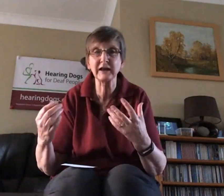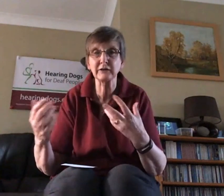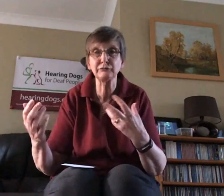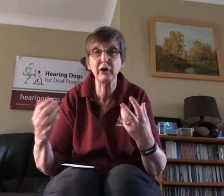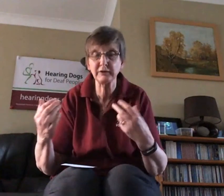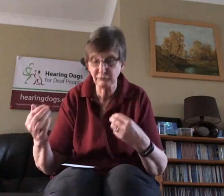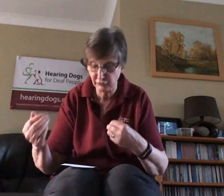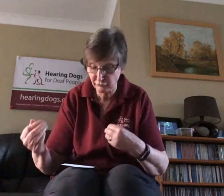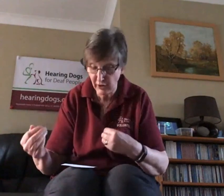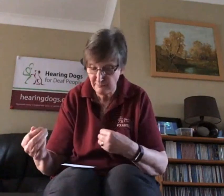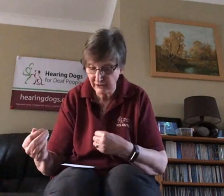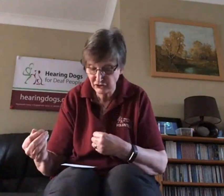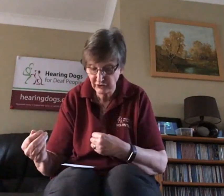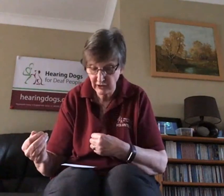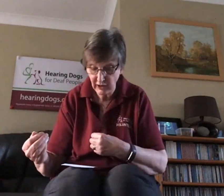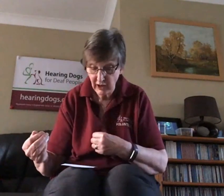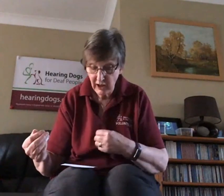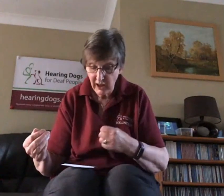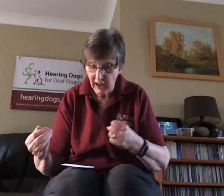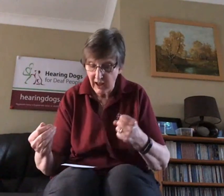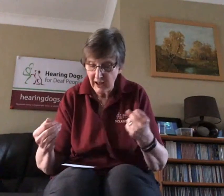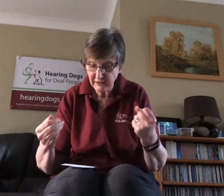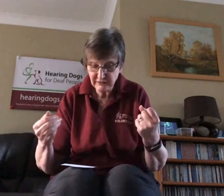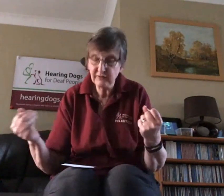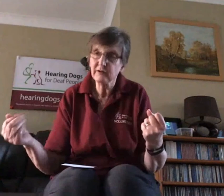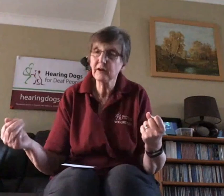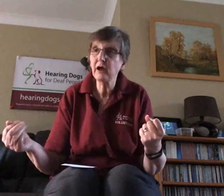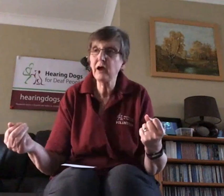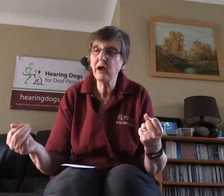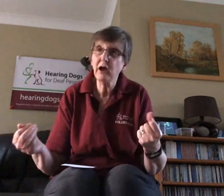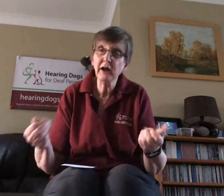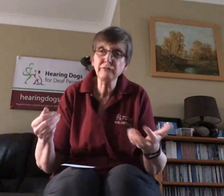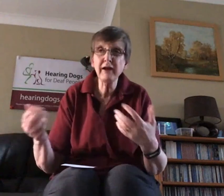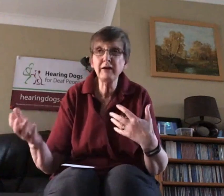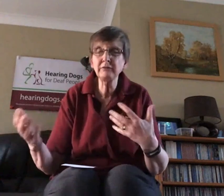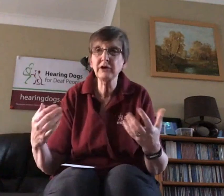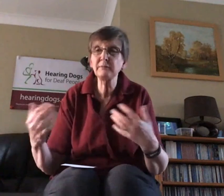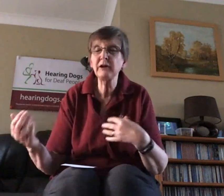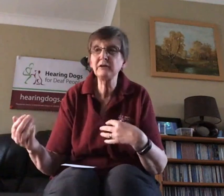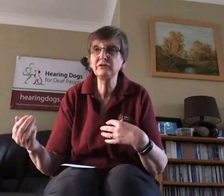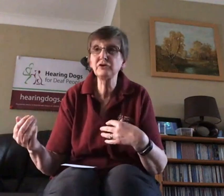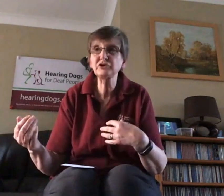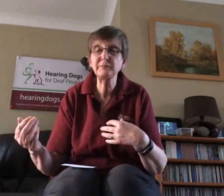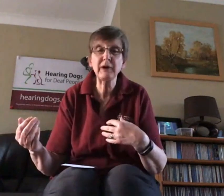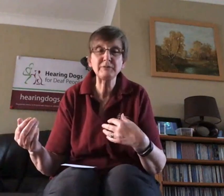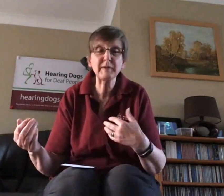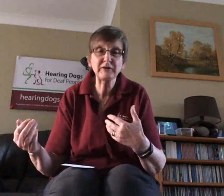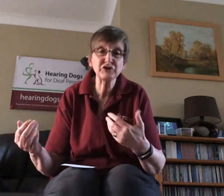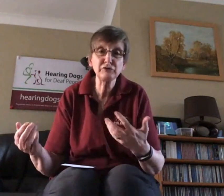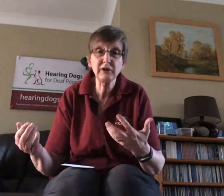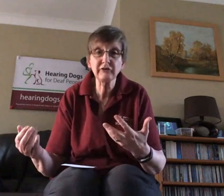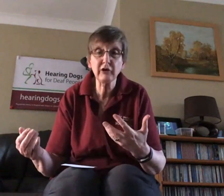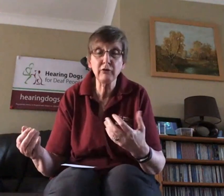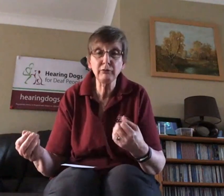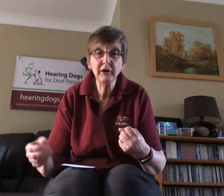the right the right match and at around, I mean, usually perhaps about two years old,